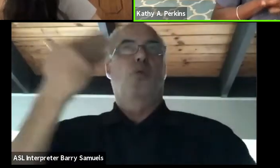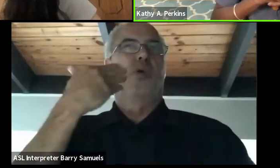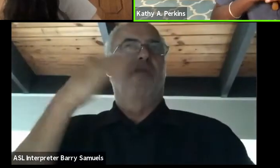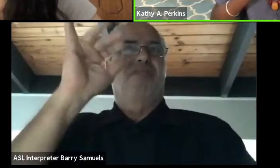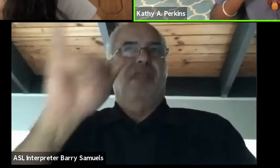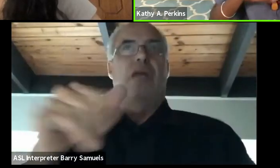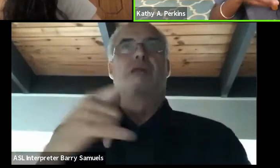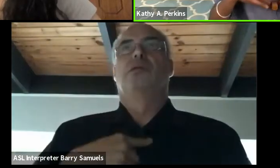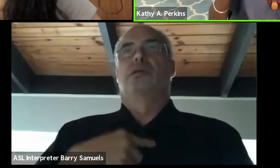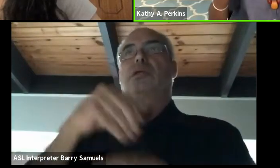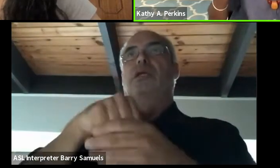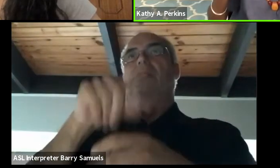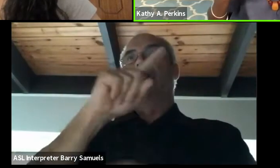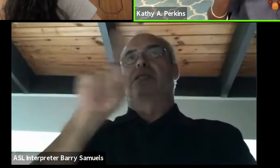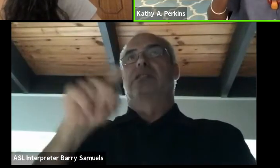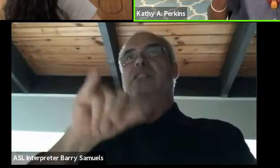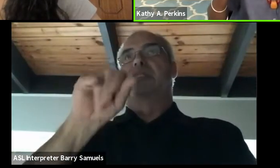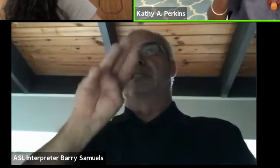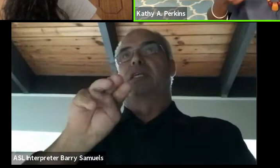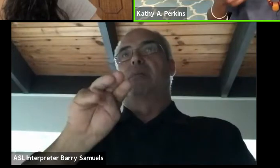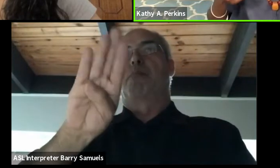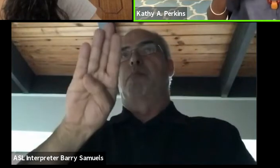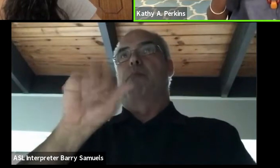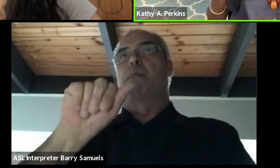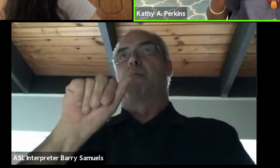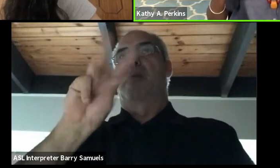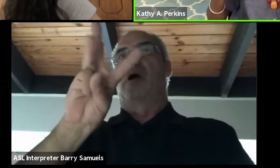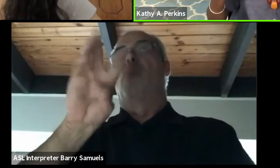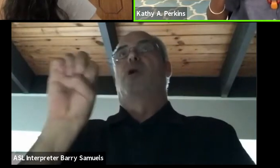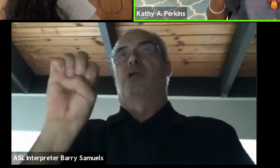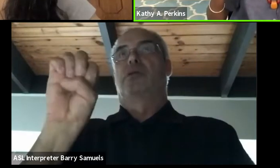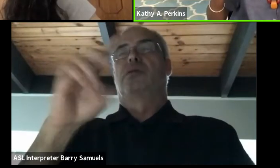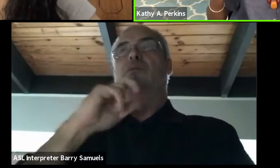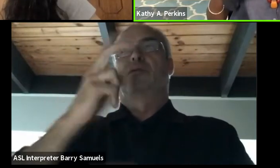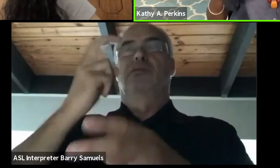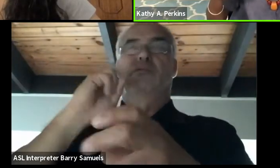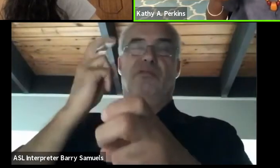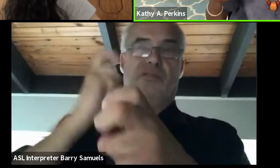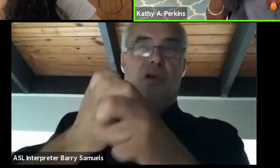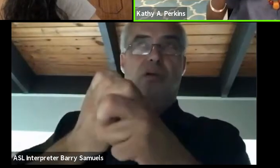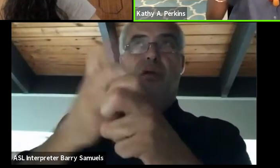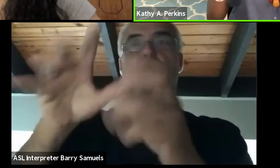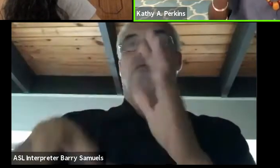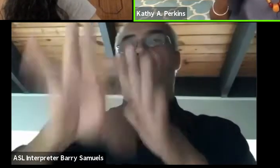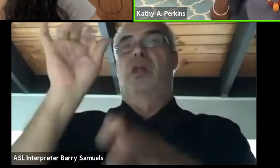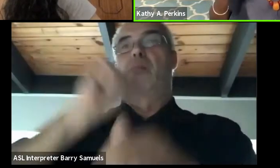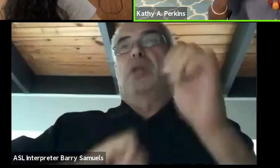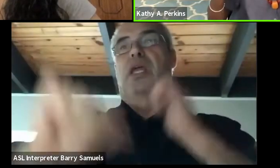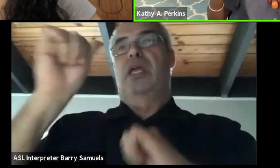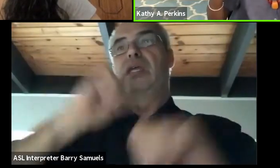So, they were talking about the difficulty of getting plays published.